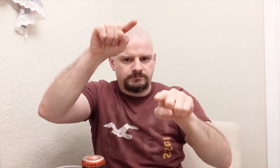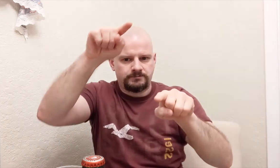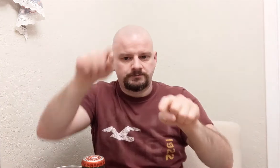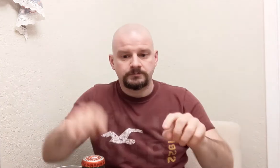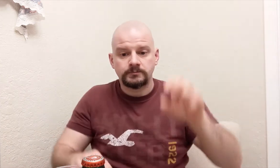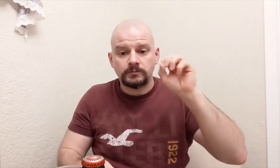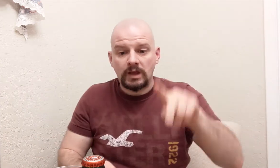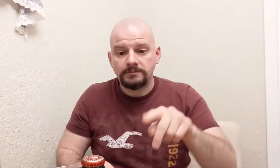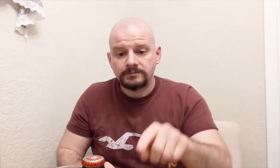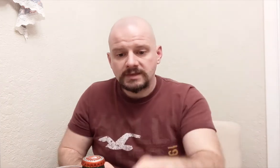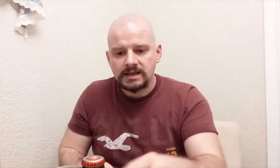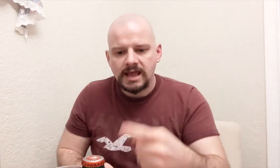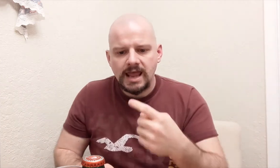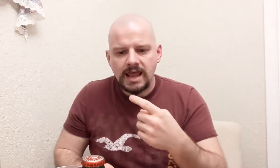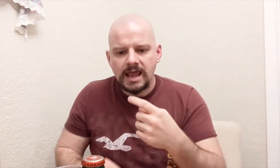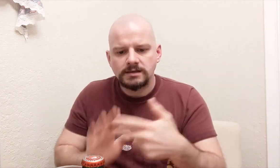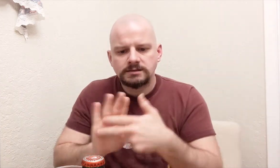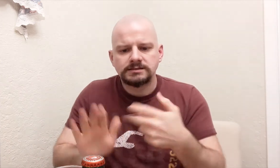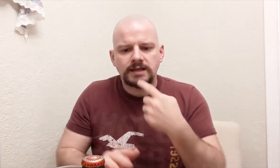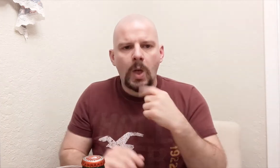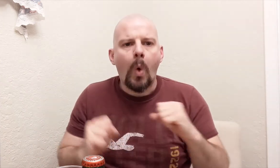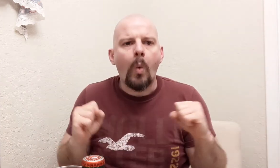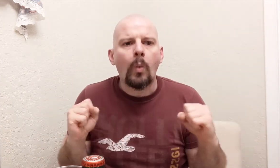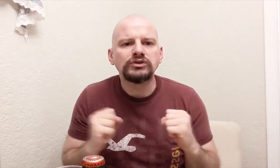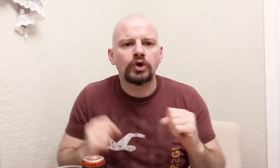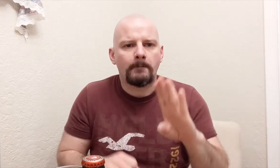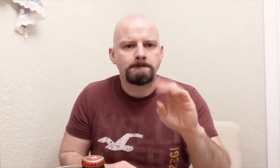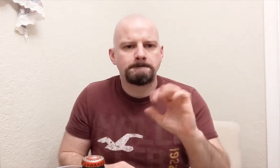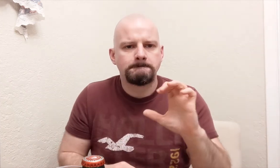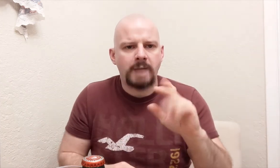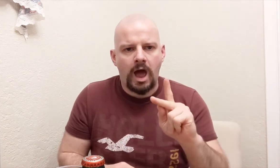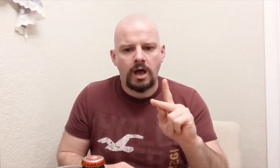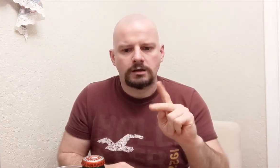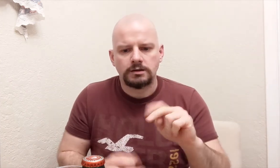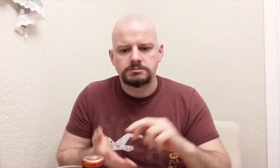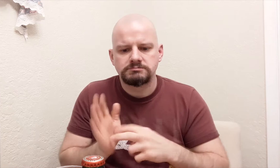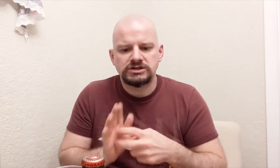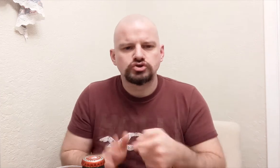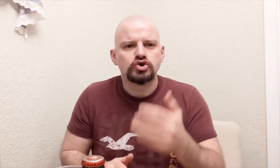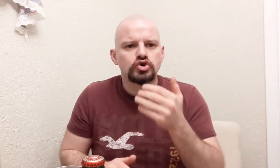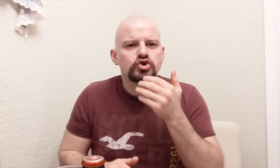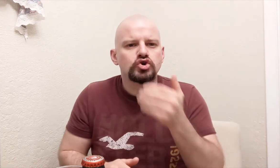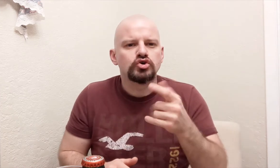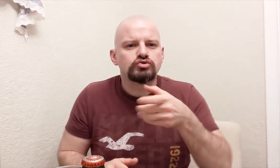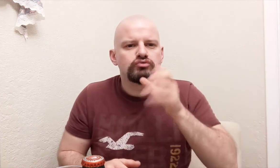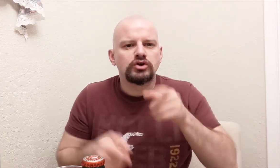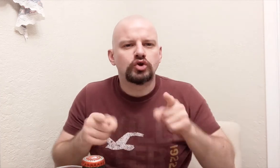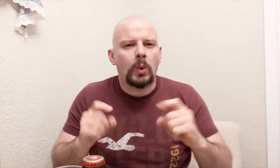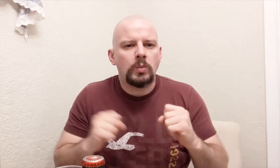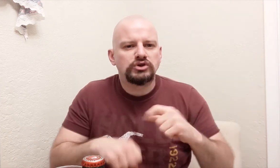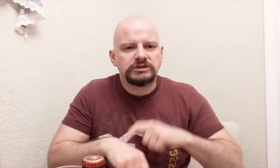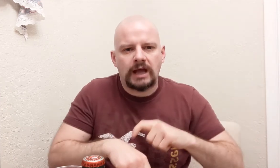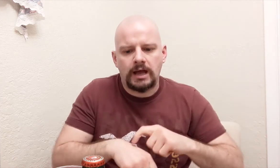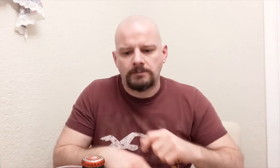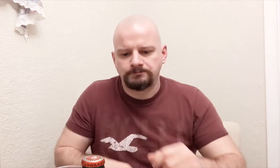OK, it says "Winter bock", this means it's good to drink during the winter.